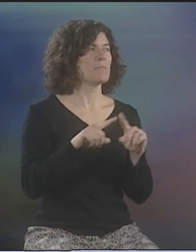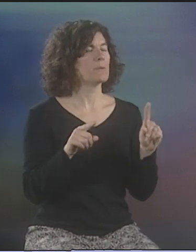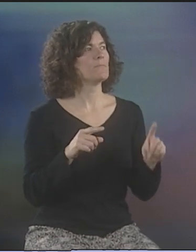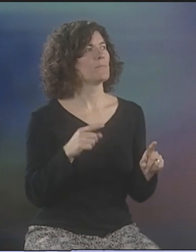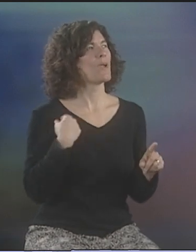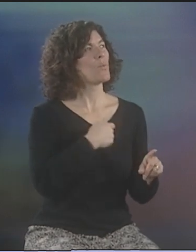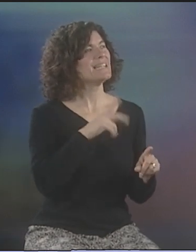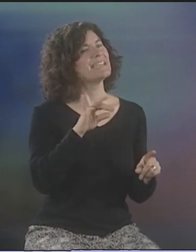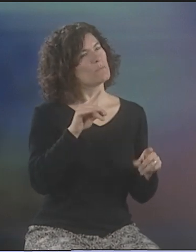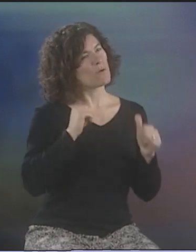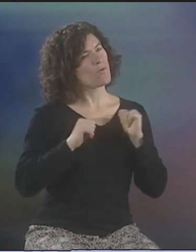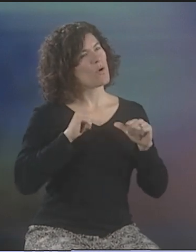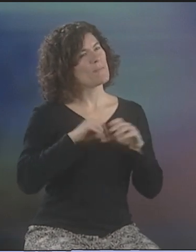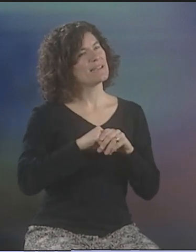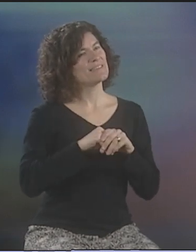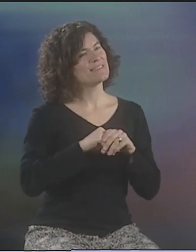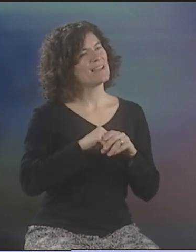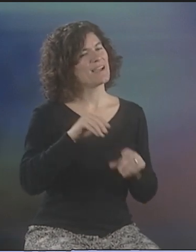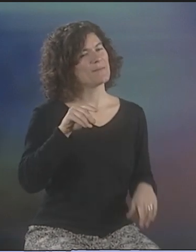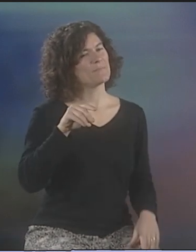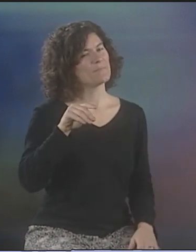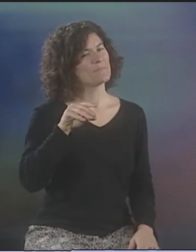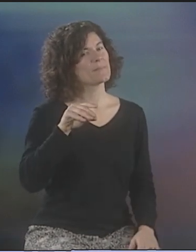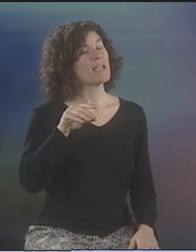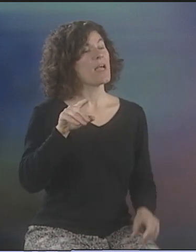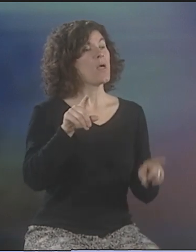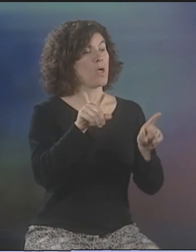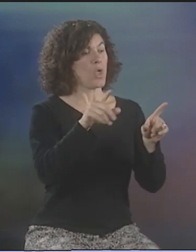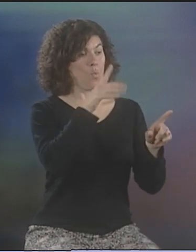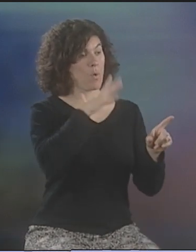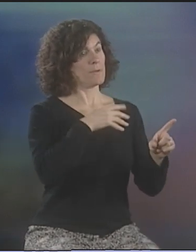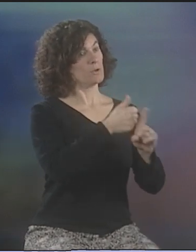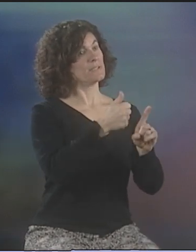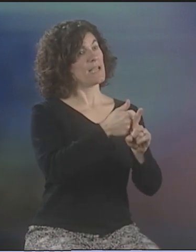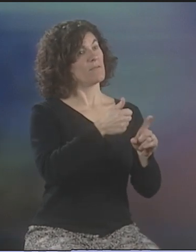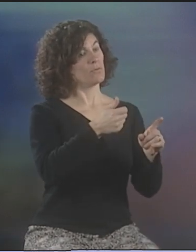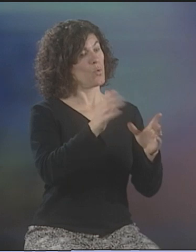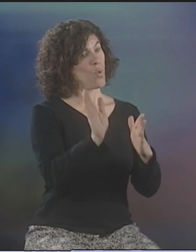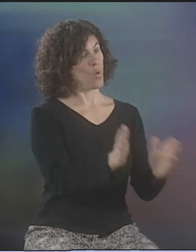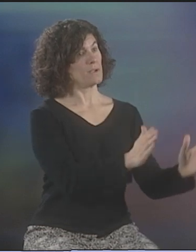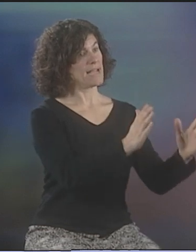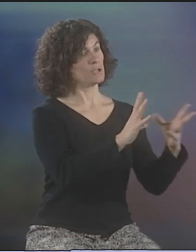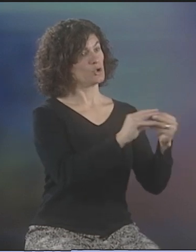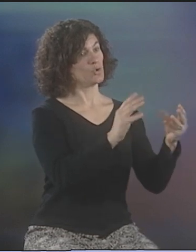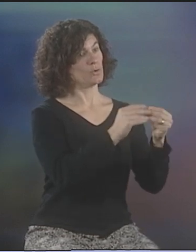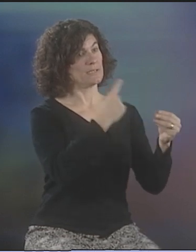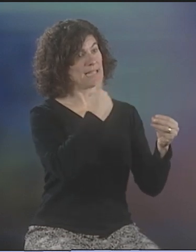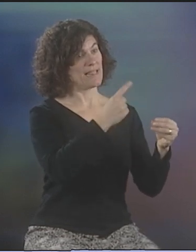NO, I DON'T THINK CLEARWATER WAS THE FIRST TIME I INTERPRETED FOR HER FOR STORYTELLING, BECAUSE THERE WERE SOME PERFORMANCES IN--